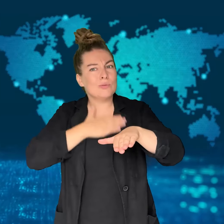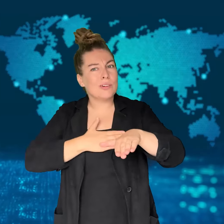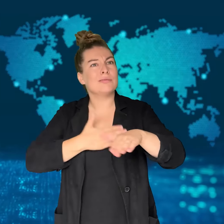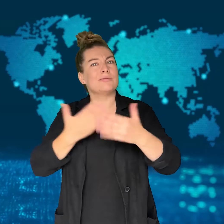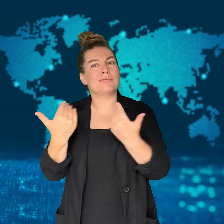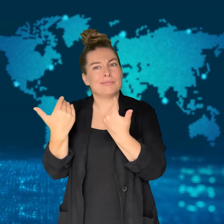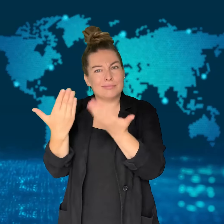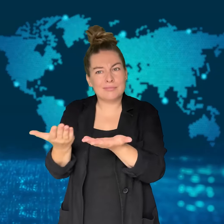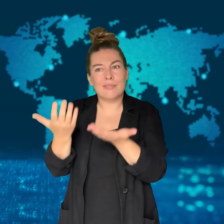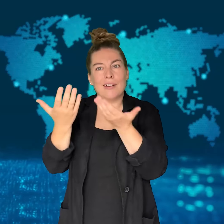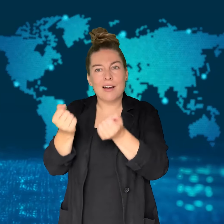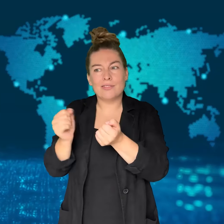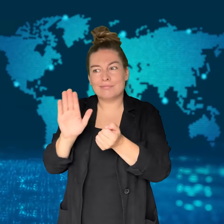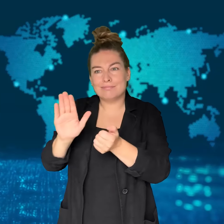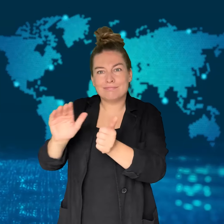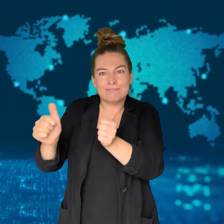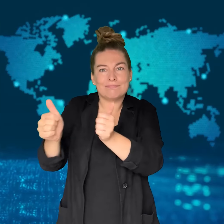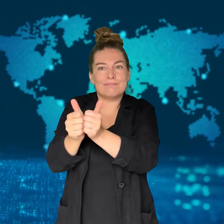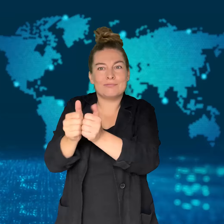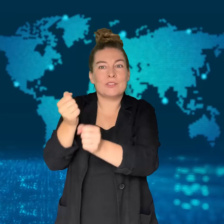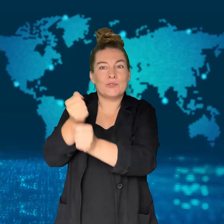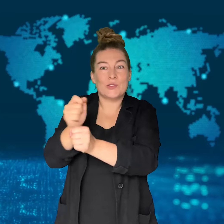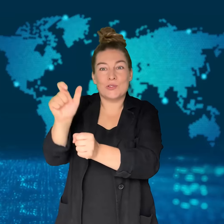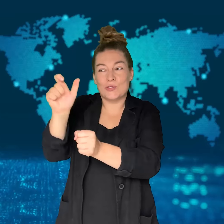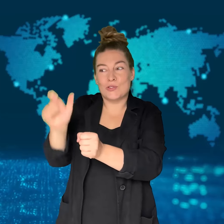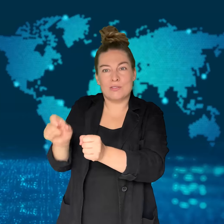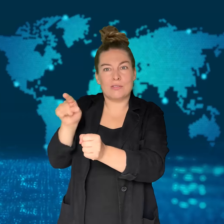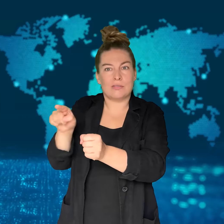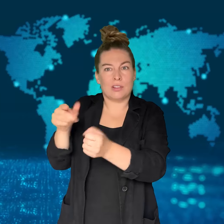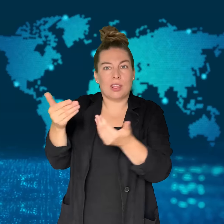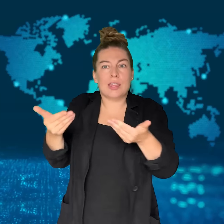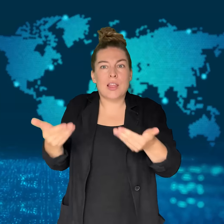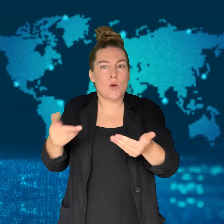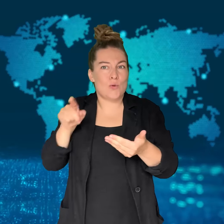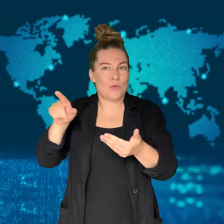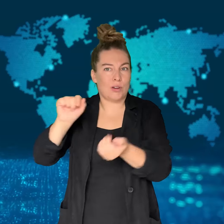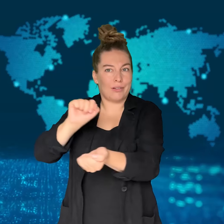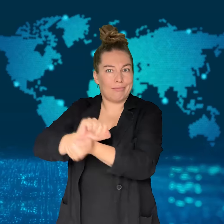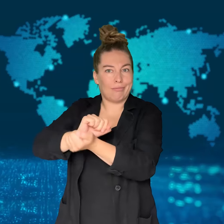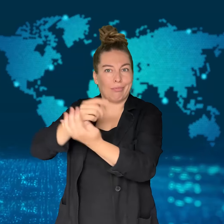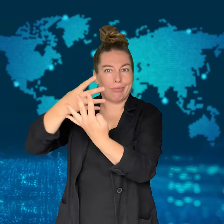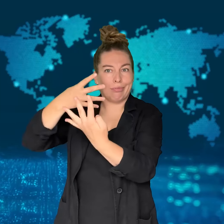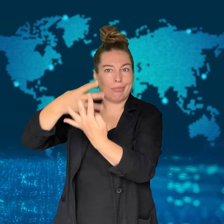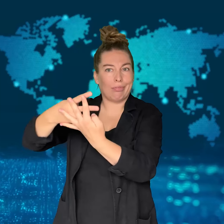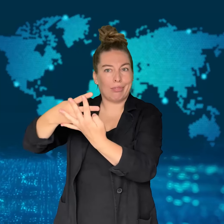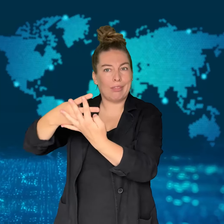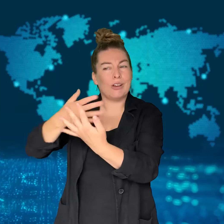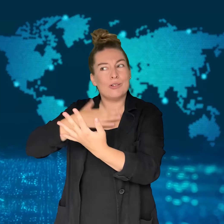The fight began when an opposition deputy called for